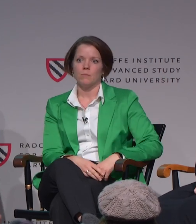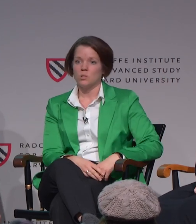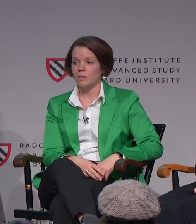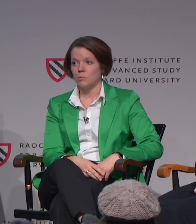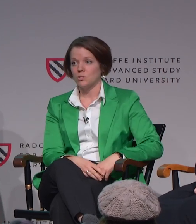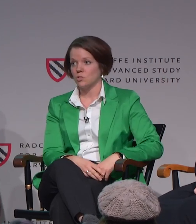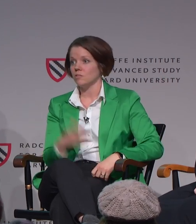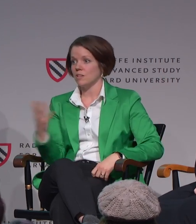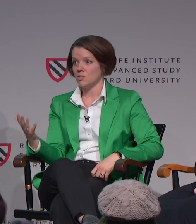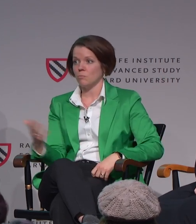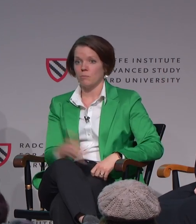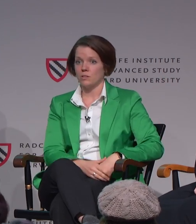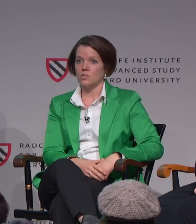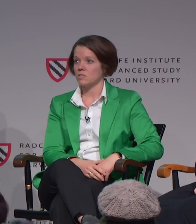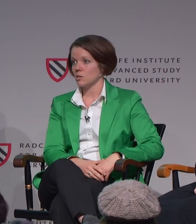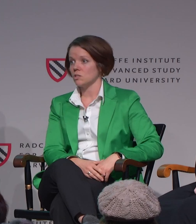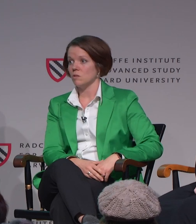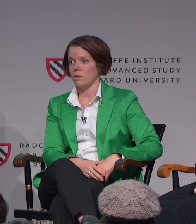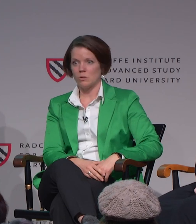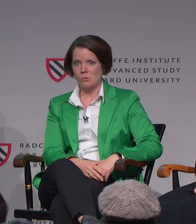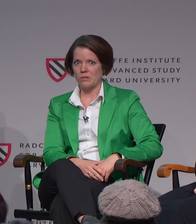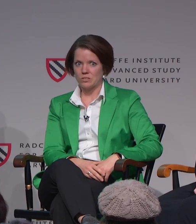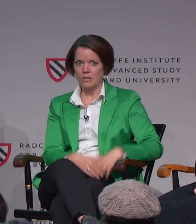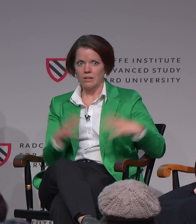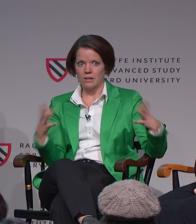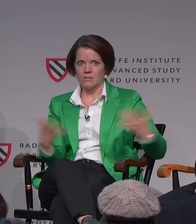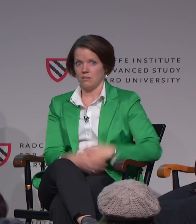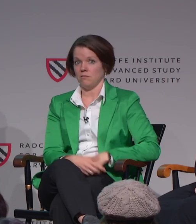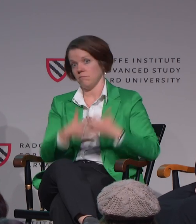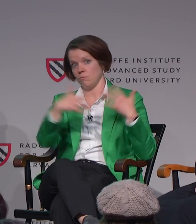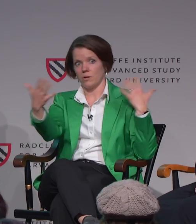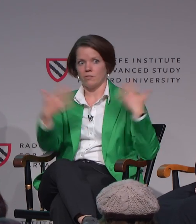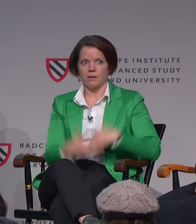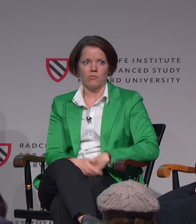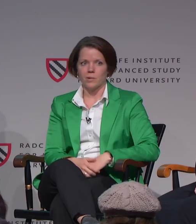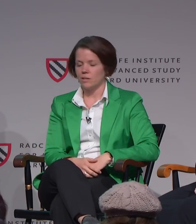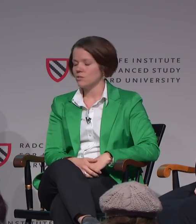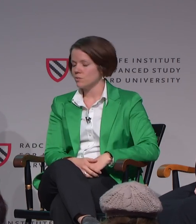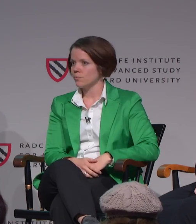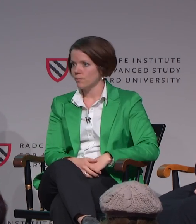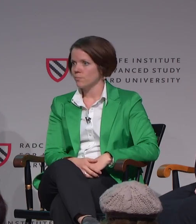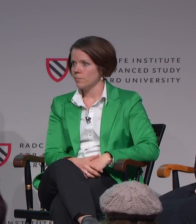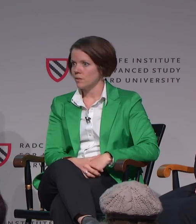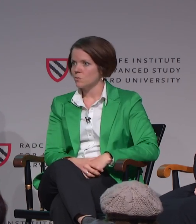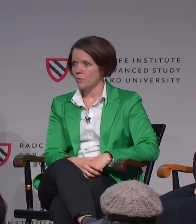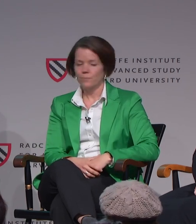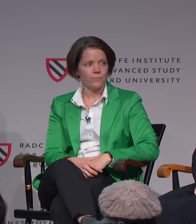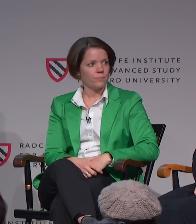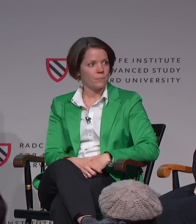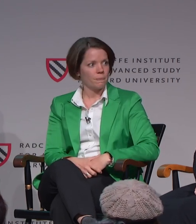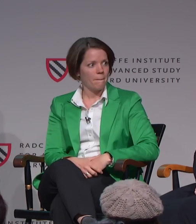to be able to serve the aging population, especially the baby boomers in however many years.